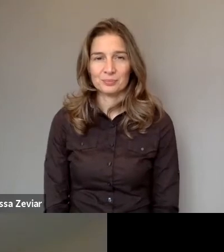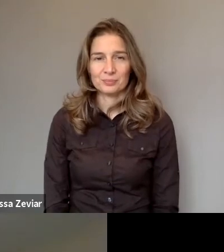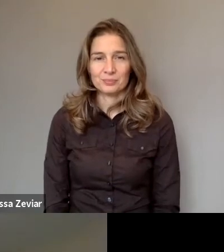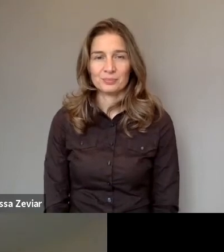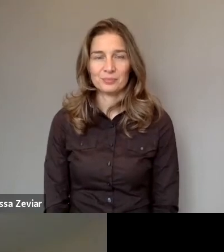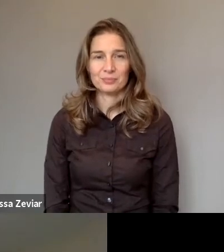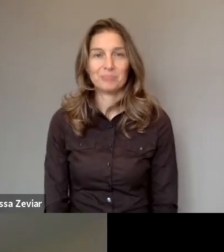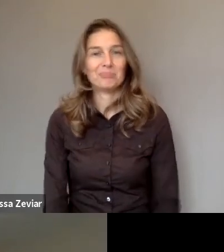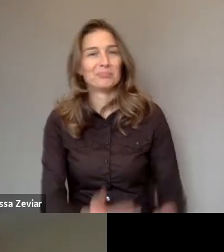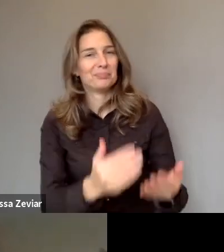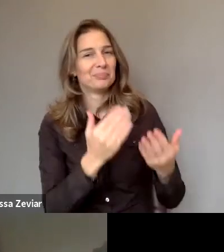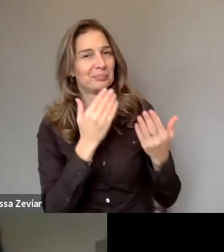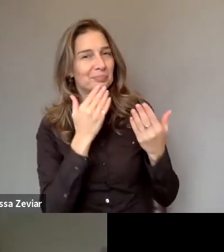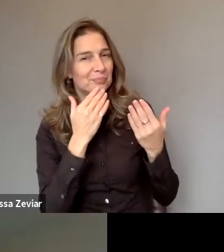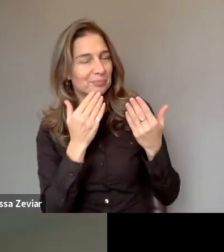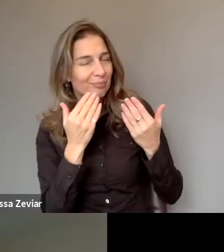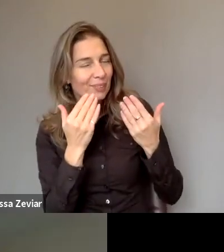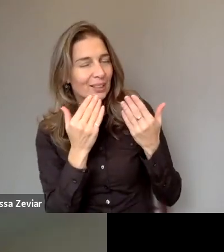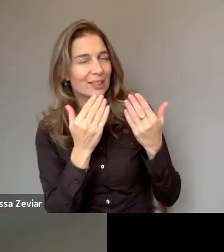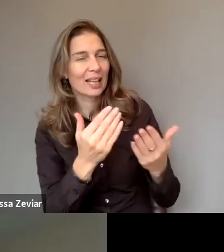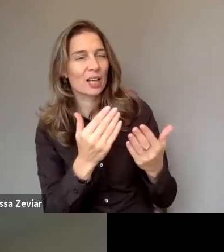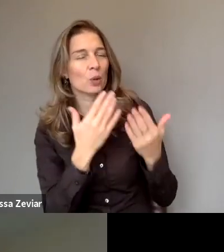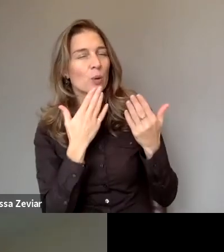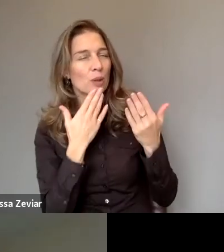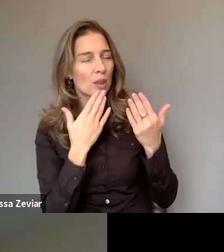Thank you very much, Claire and to all the speakers